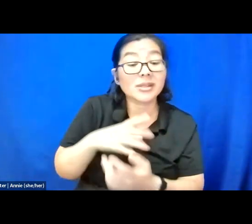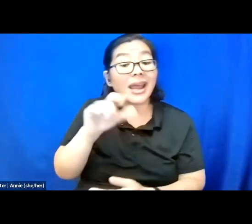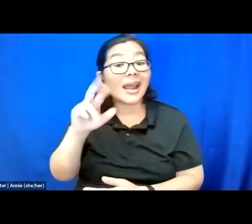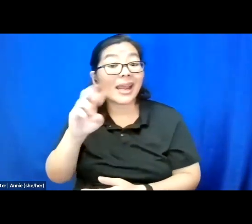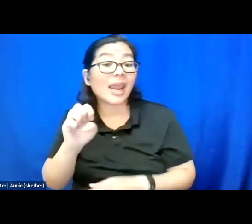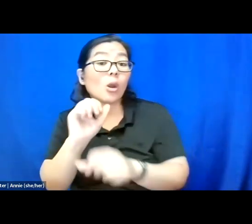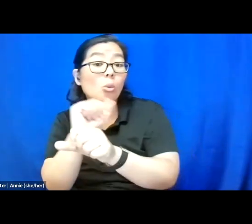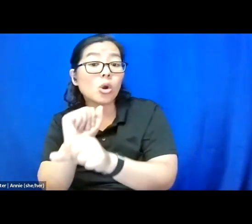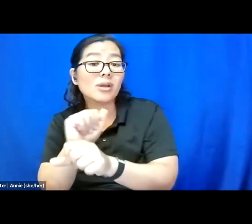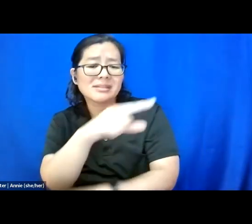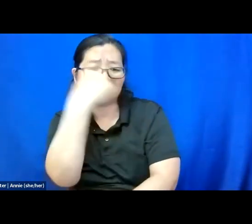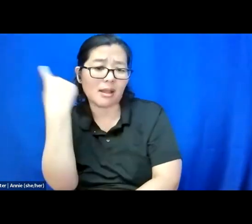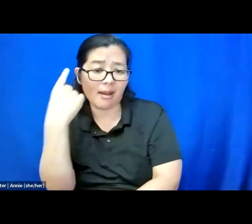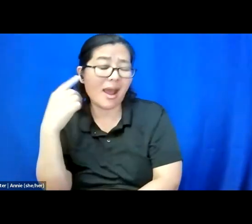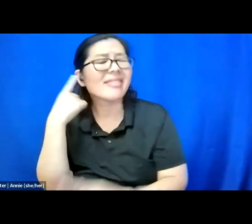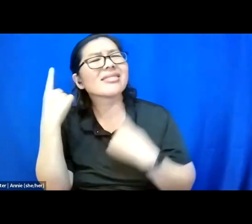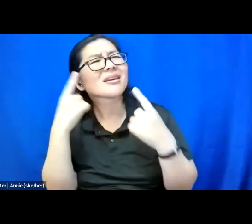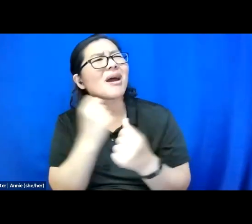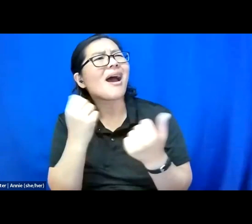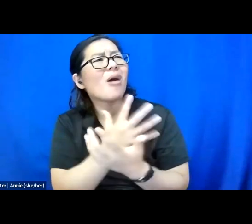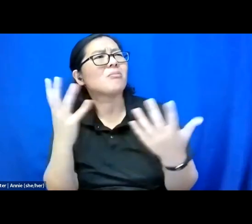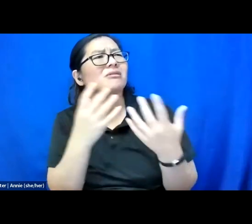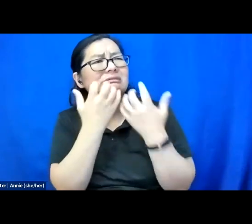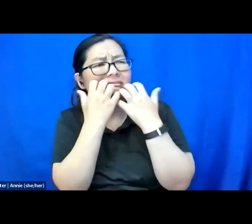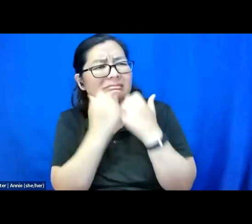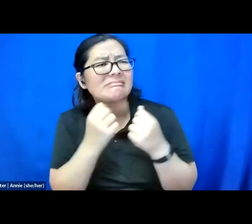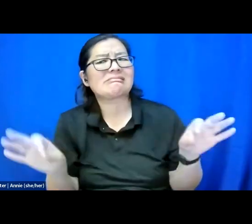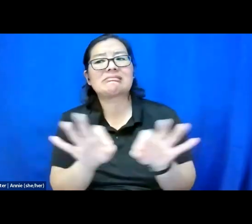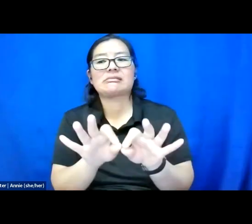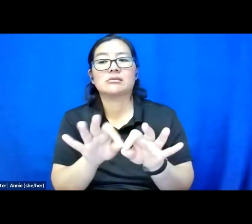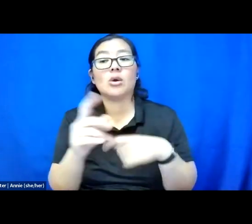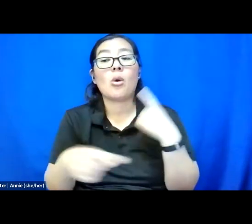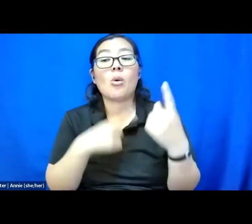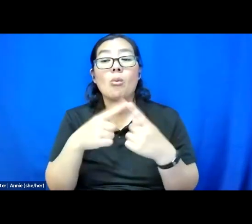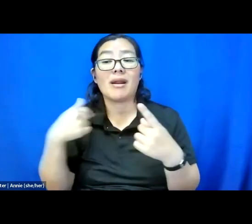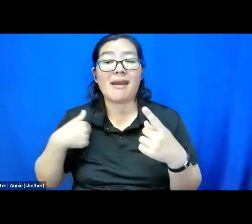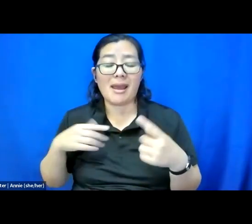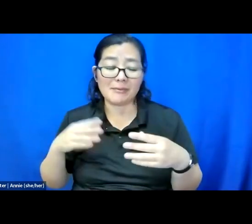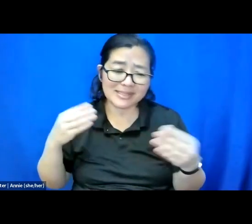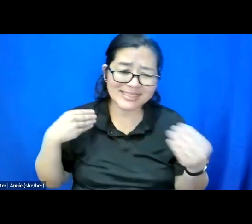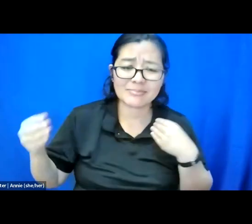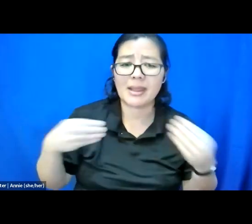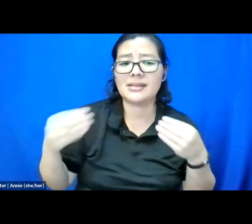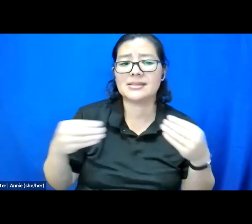I think about how much it matters when I have the space and freedom and feel